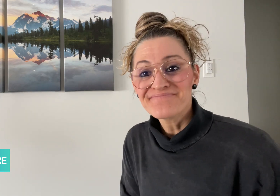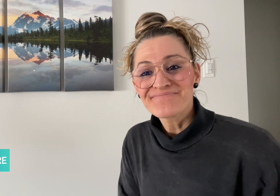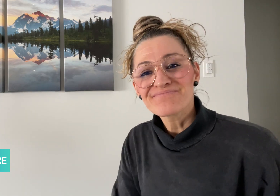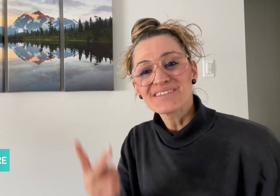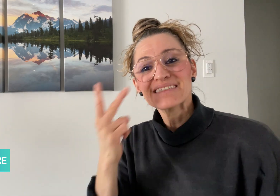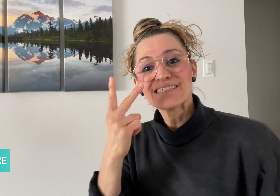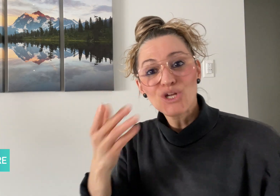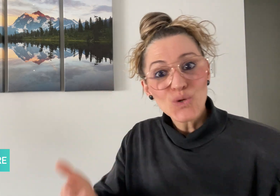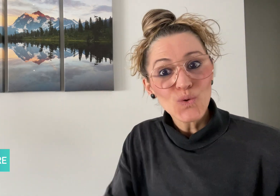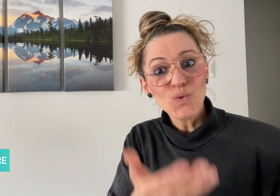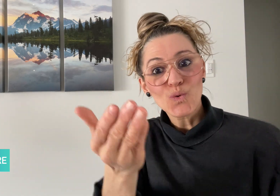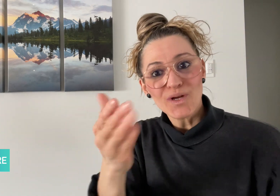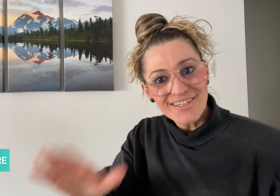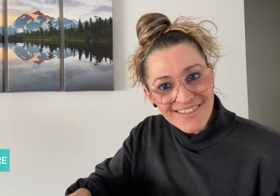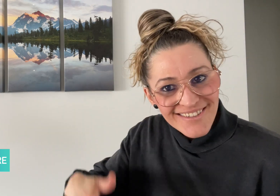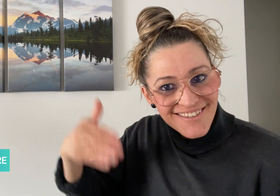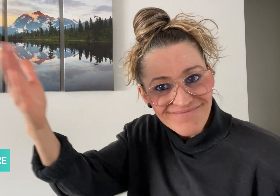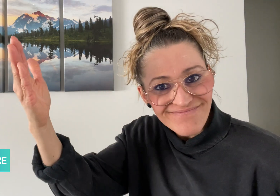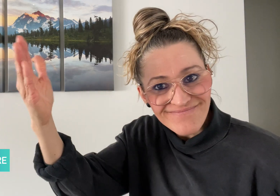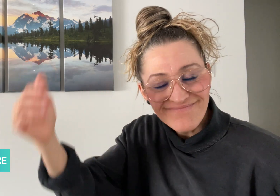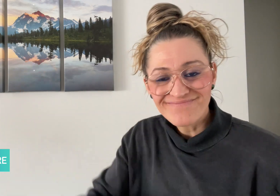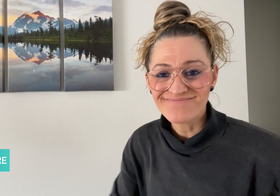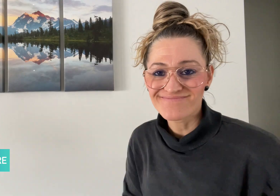See you next time!